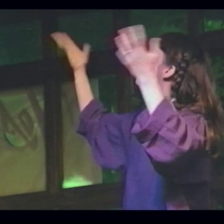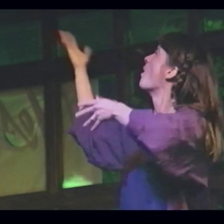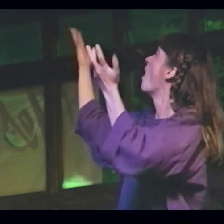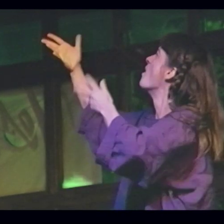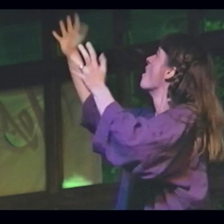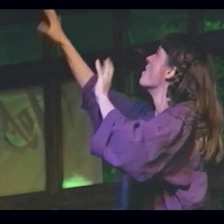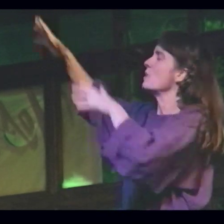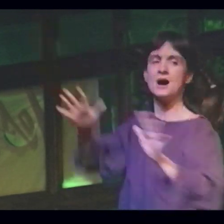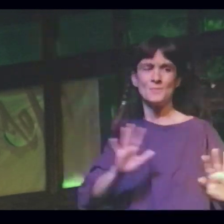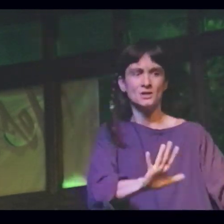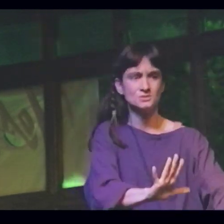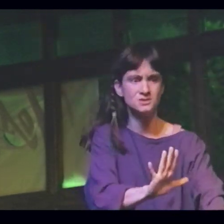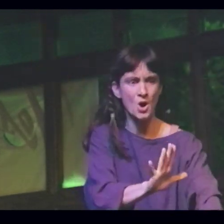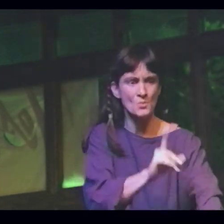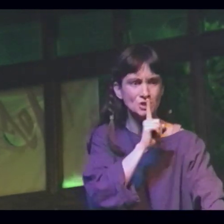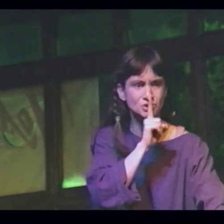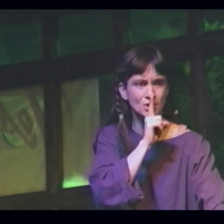"What is it?" I said, "What? What?"